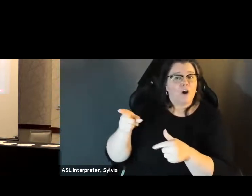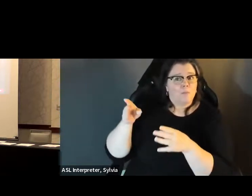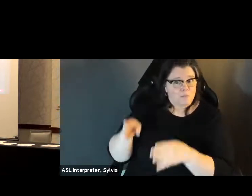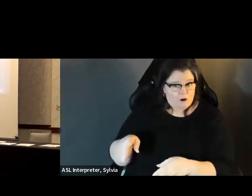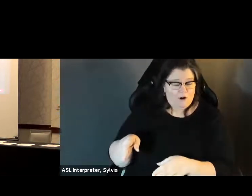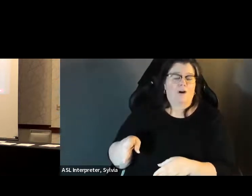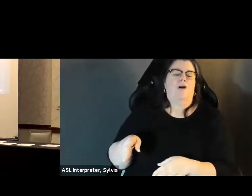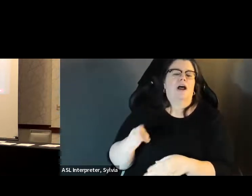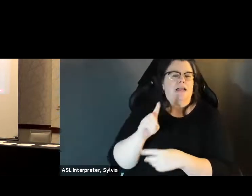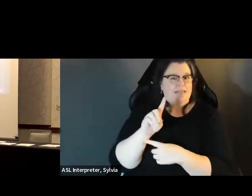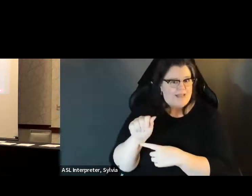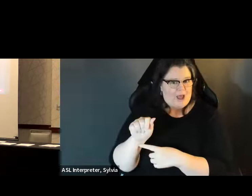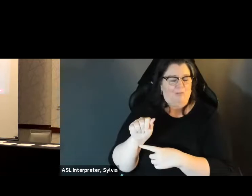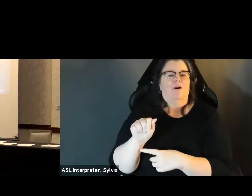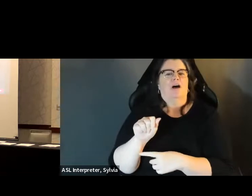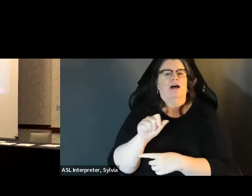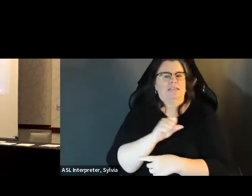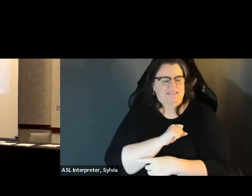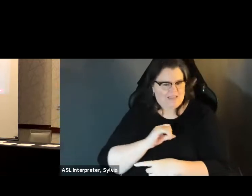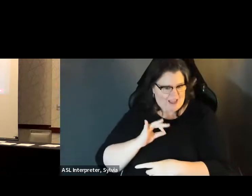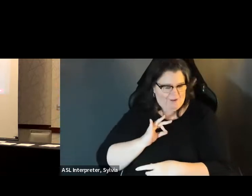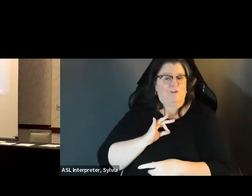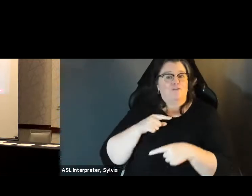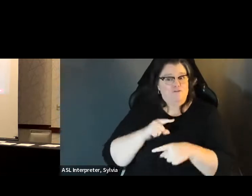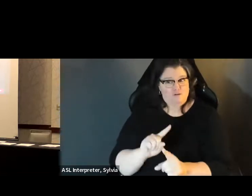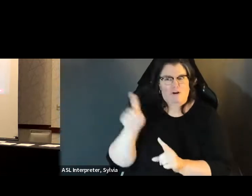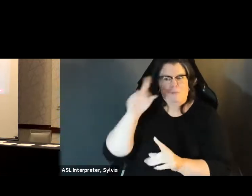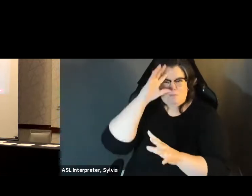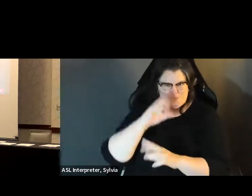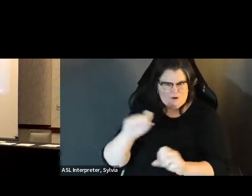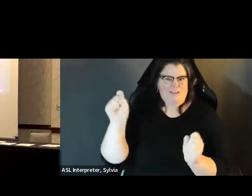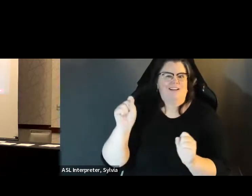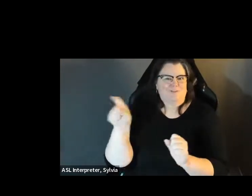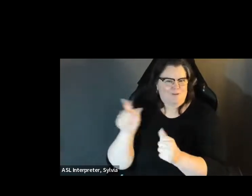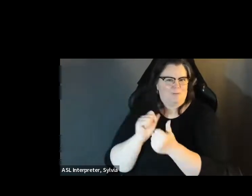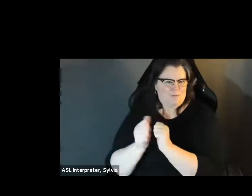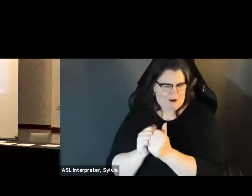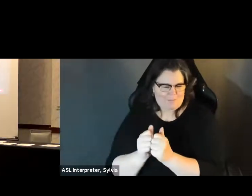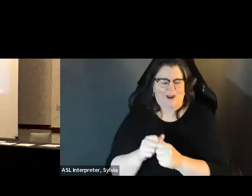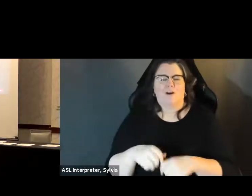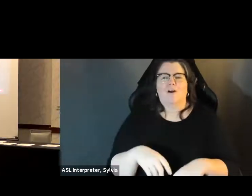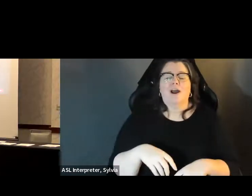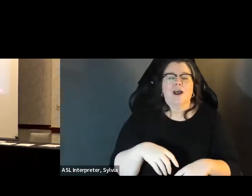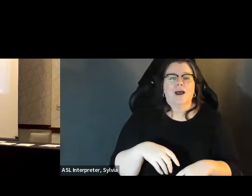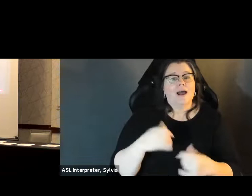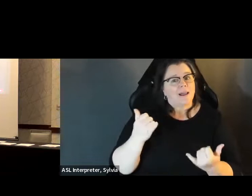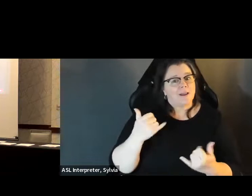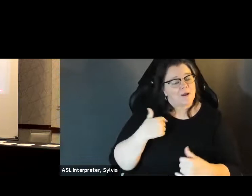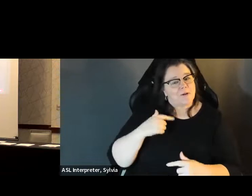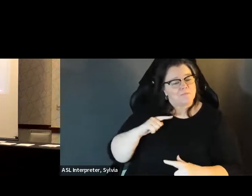on -- worked with Pete Buttigeg and was the first